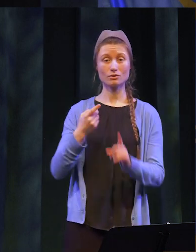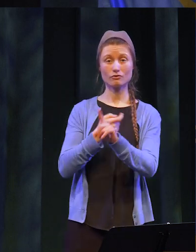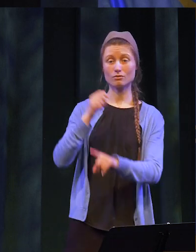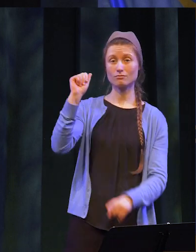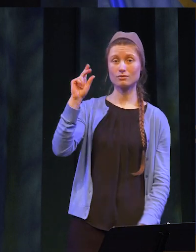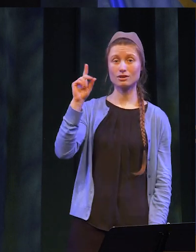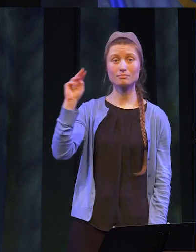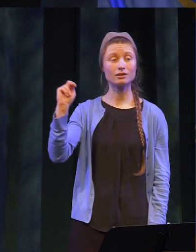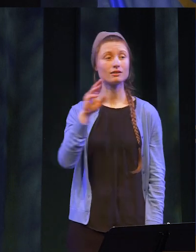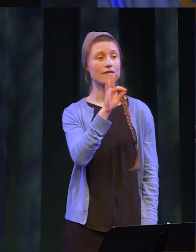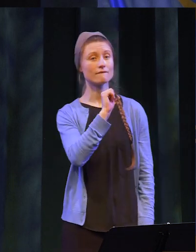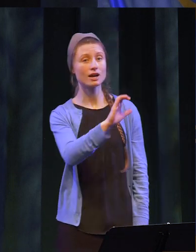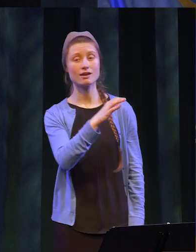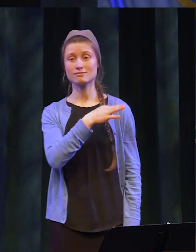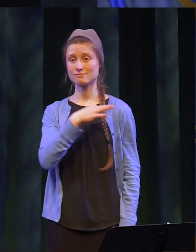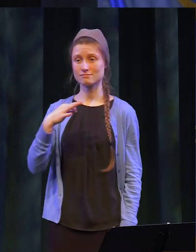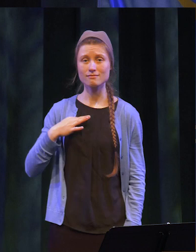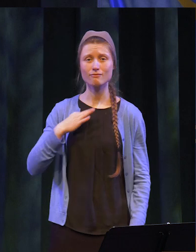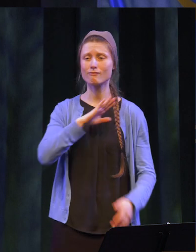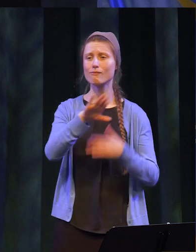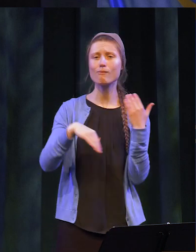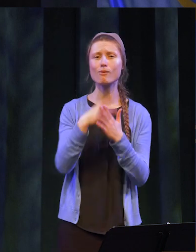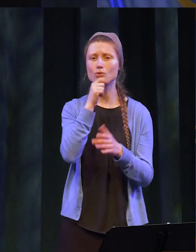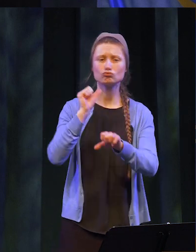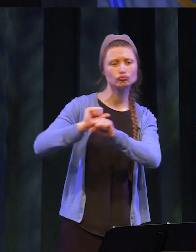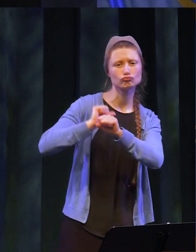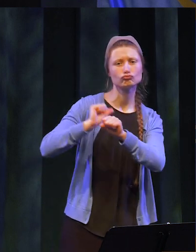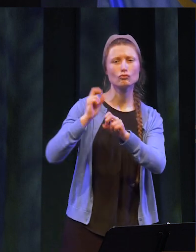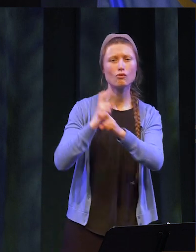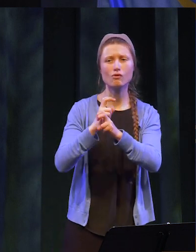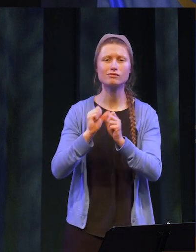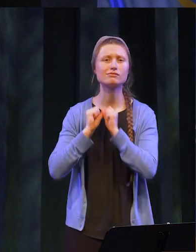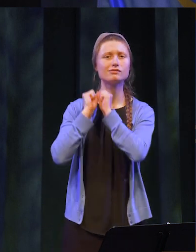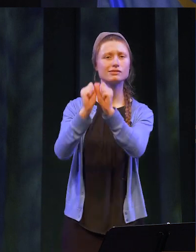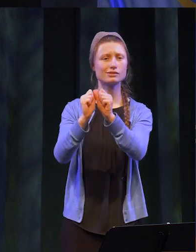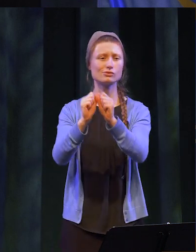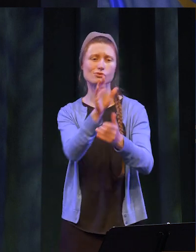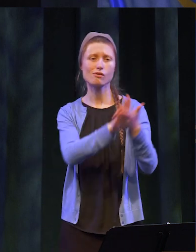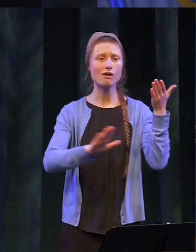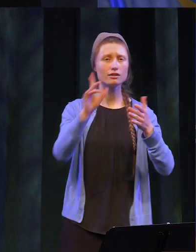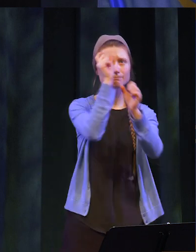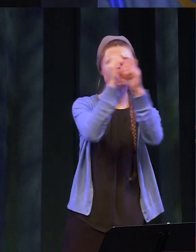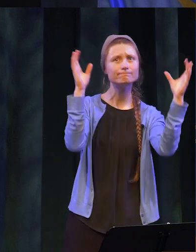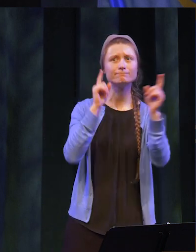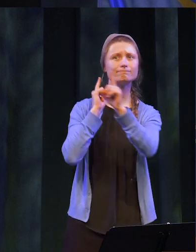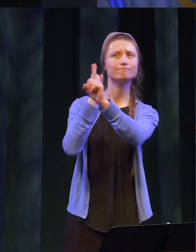faculty, and staff who have kept our college’s mission, vision, and strategic priorities